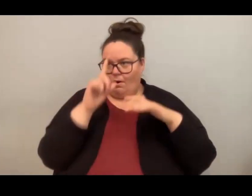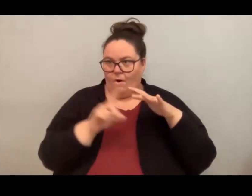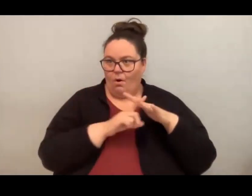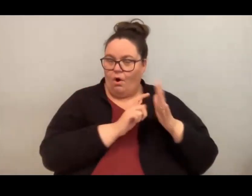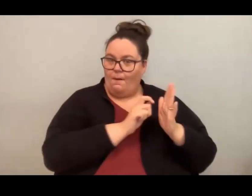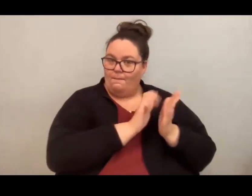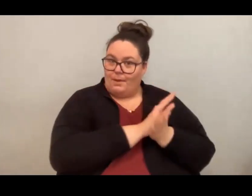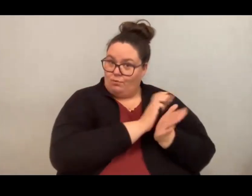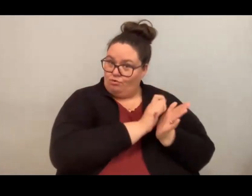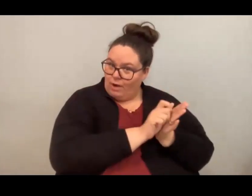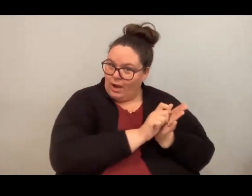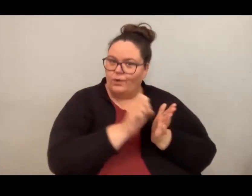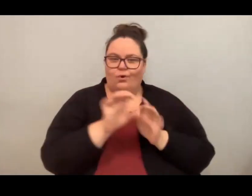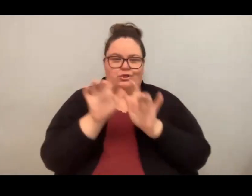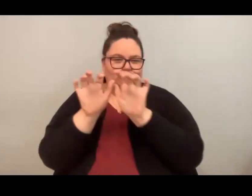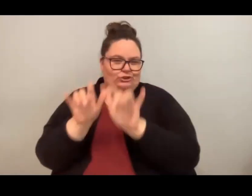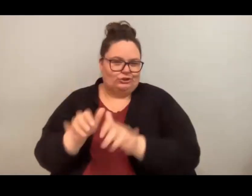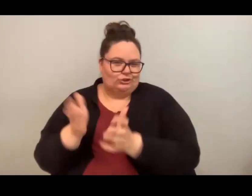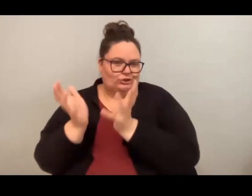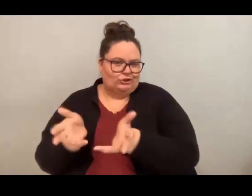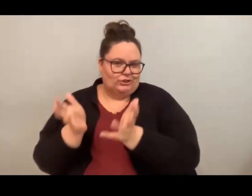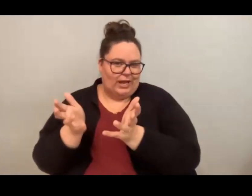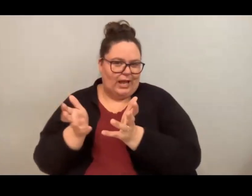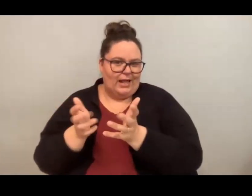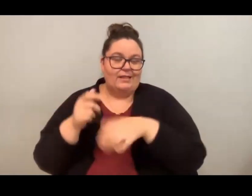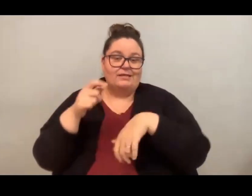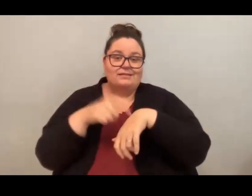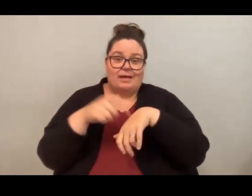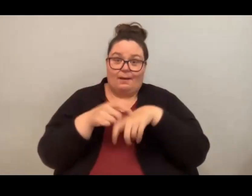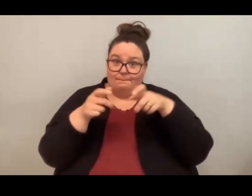and hopefully we'll have time to ask as many questions as we can of our readers.